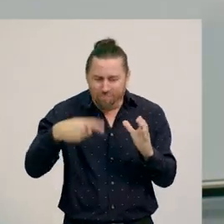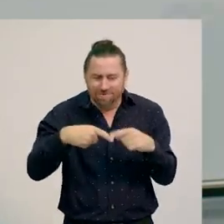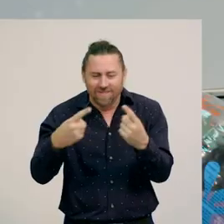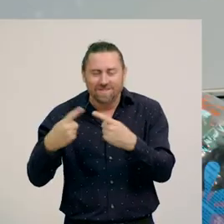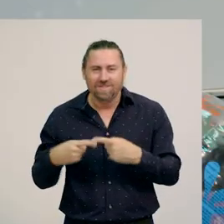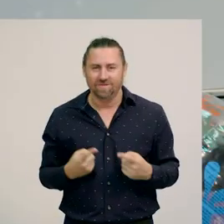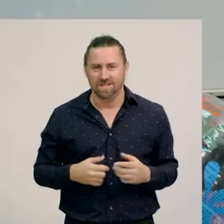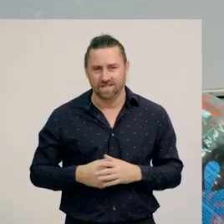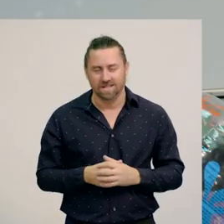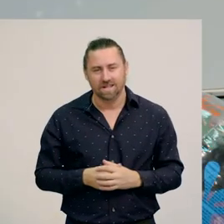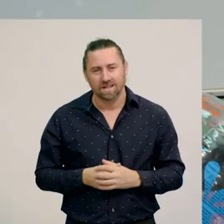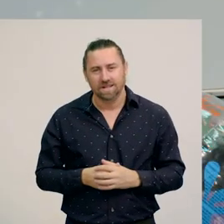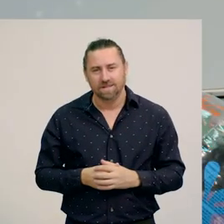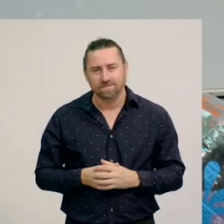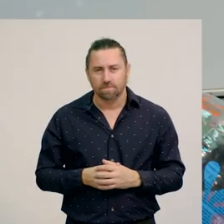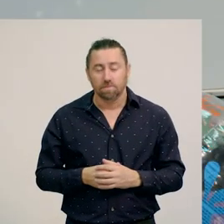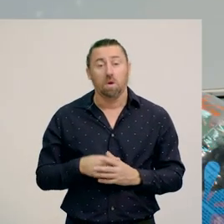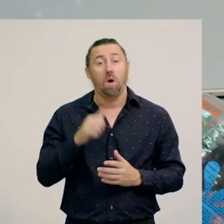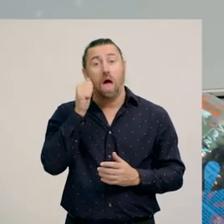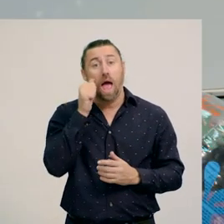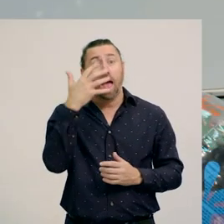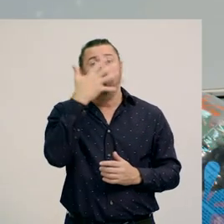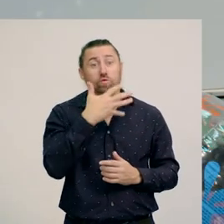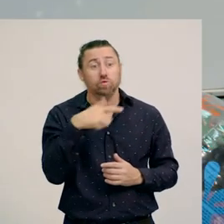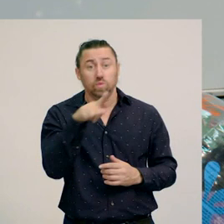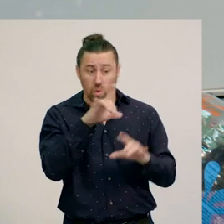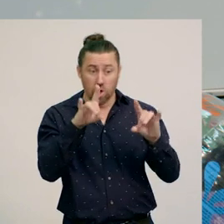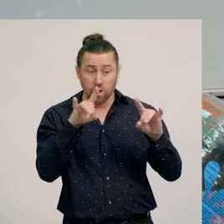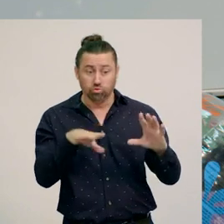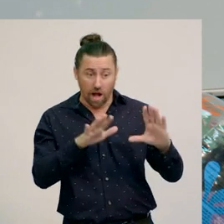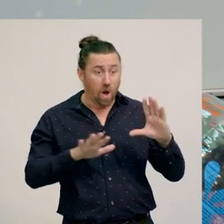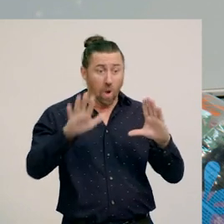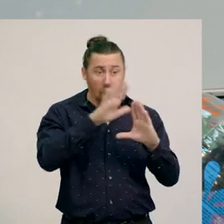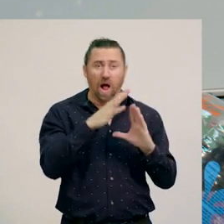A really common one for Aboriginal people, all around Australia, were spinning tops.